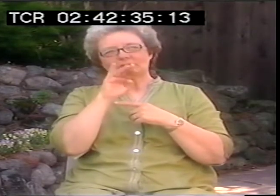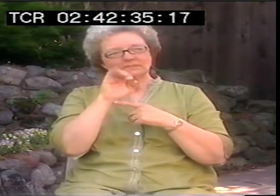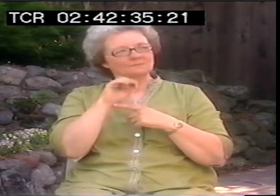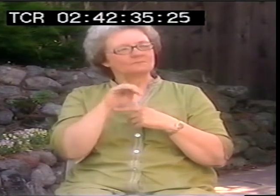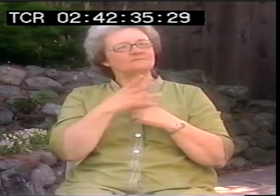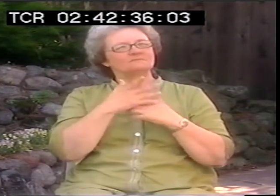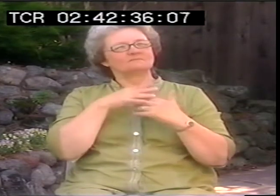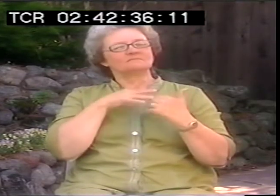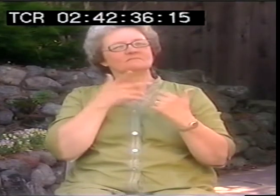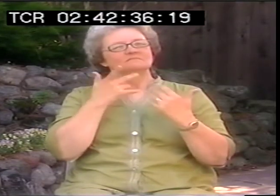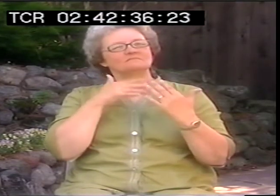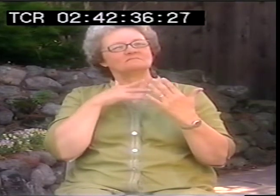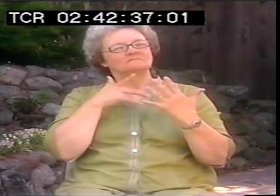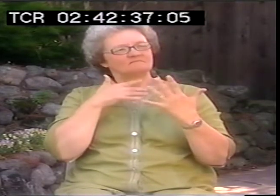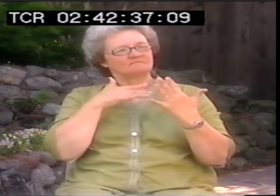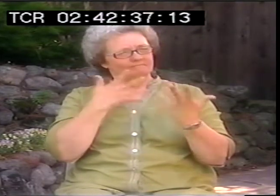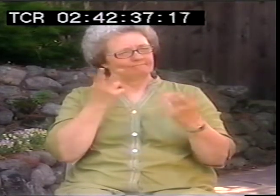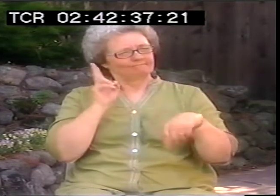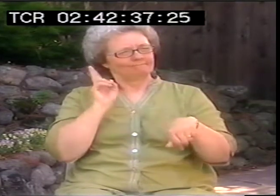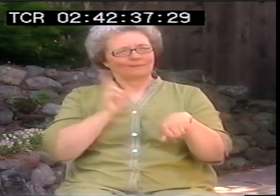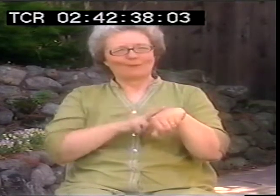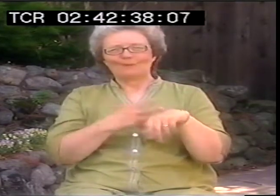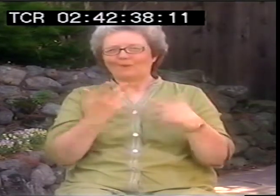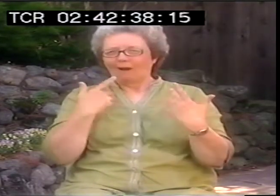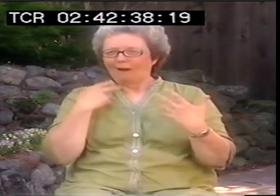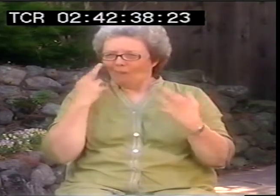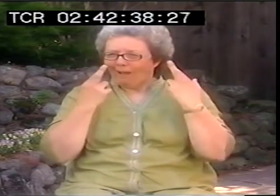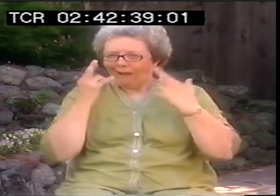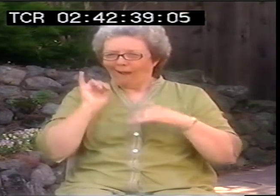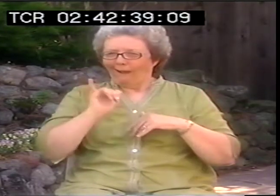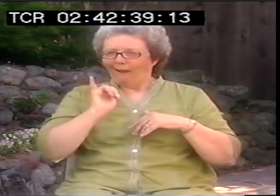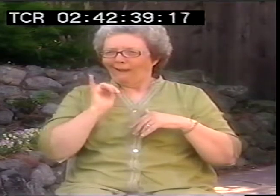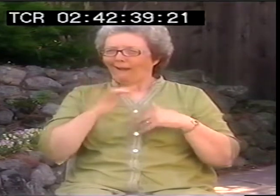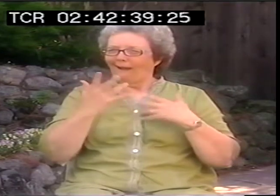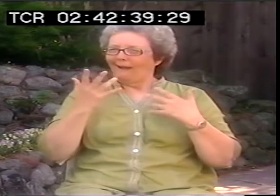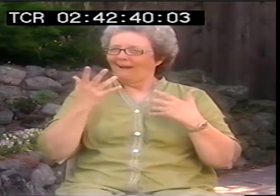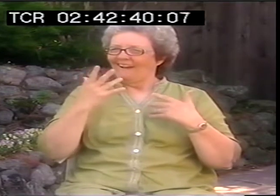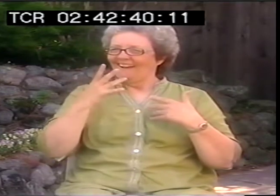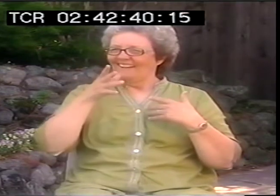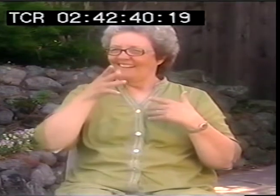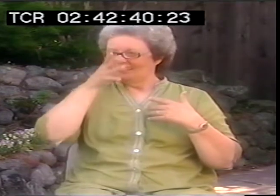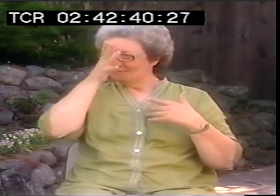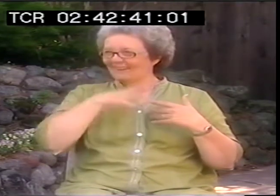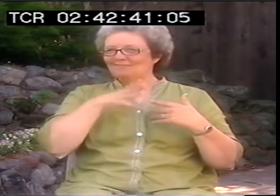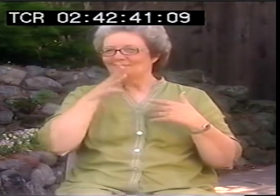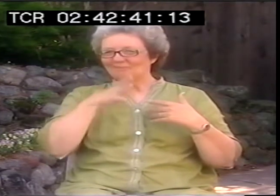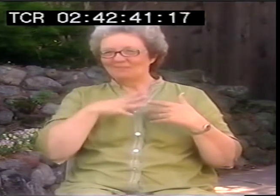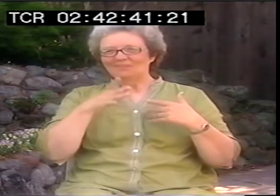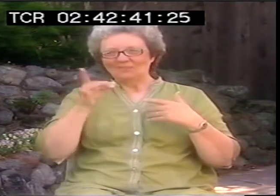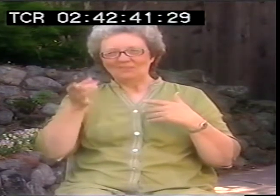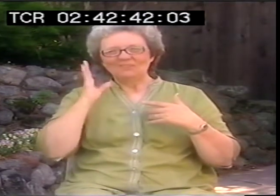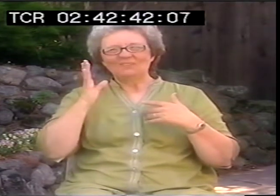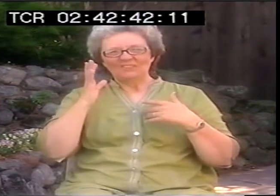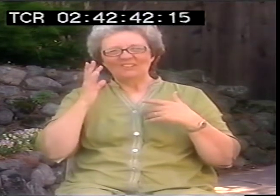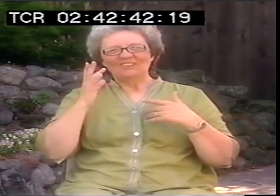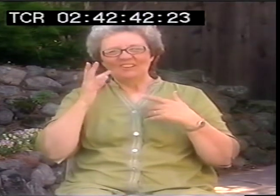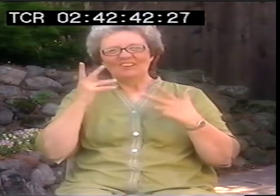And look at the mediums/ and of course, I realized, wow,